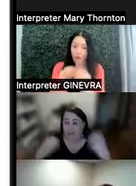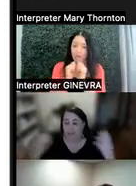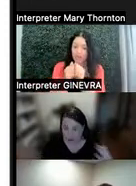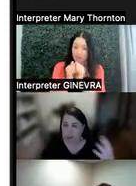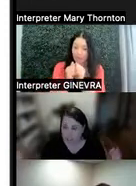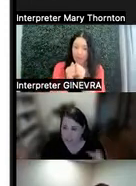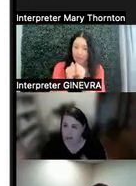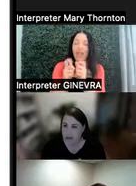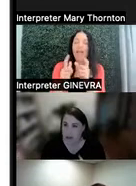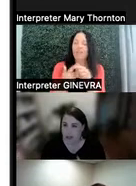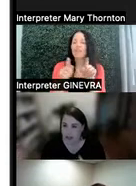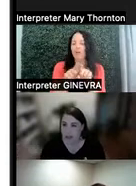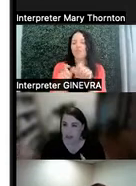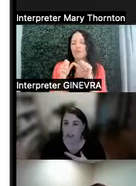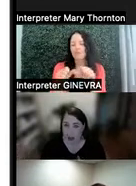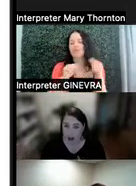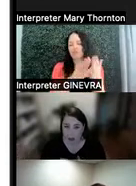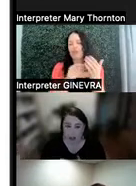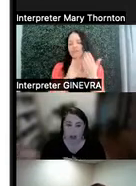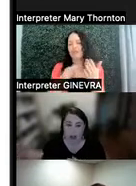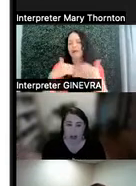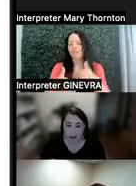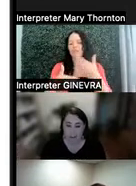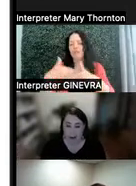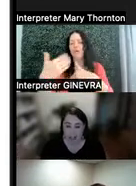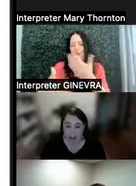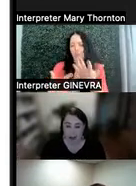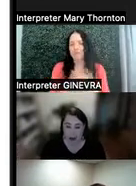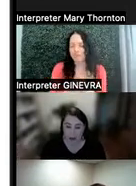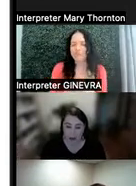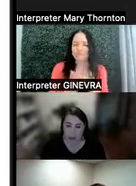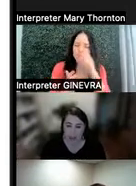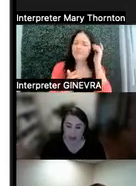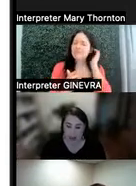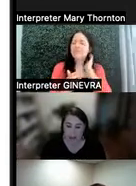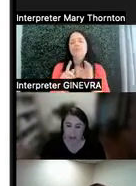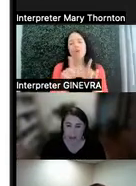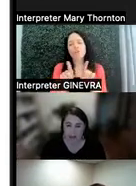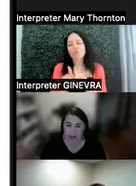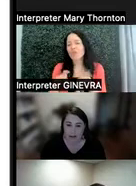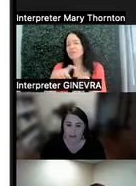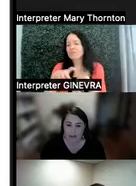also continue to address them as we go. But there also will be times when,